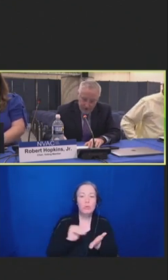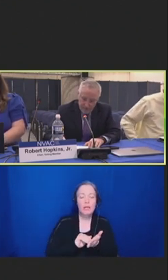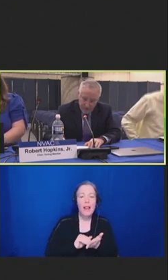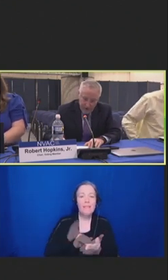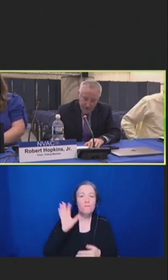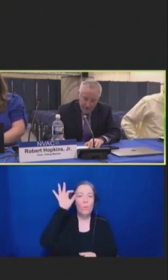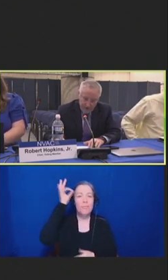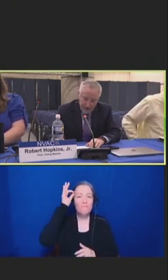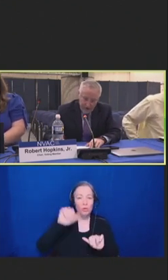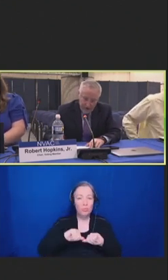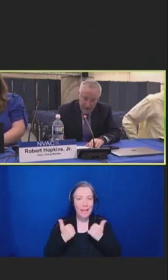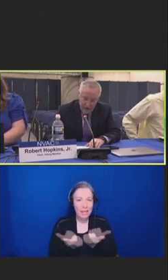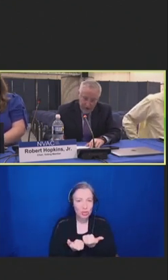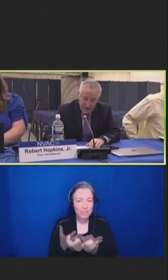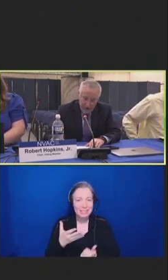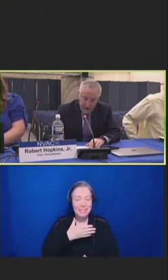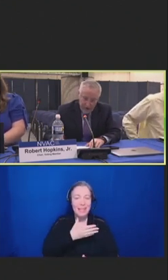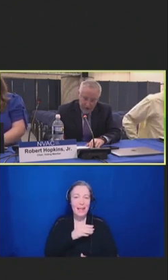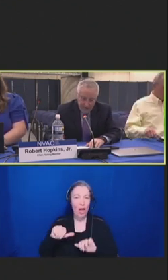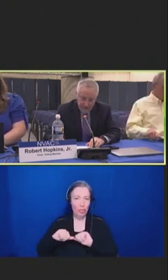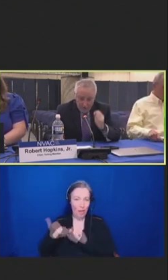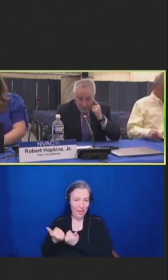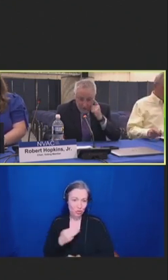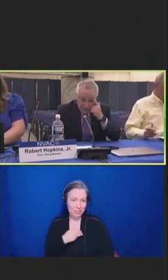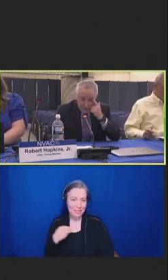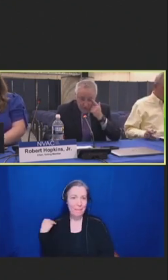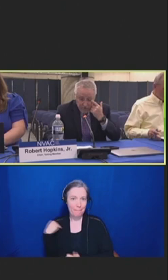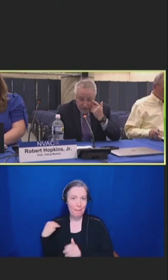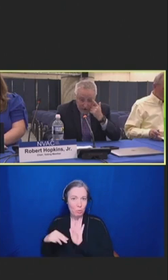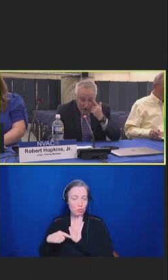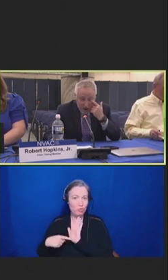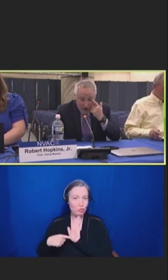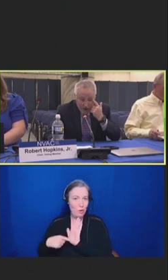We're going to start with our federal members.